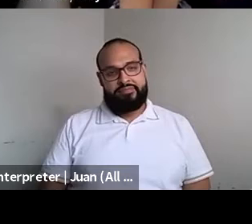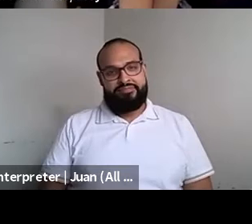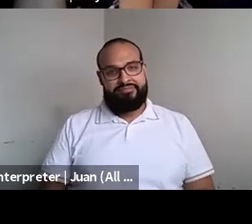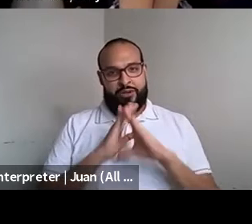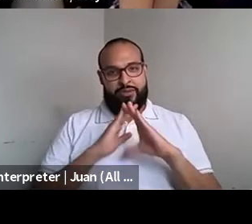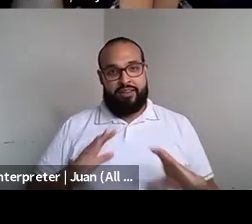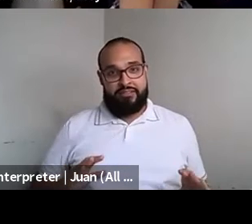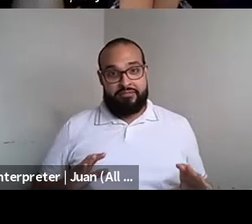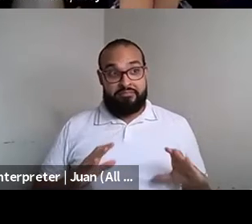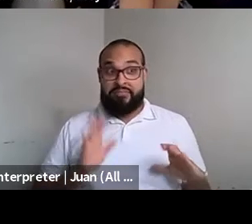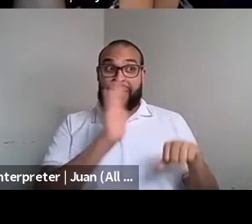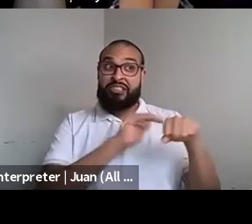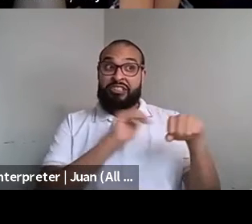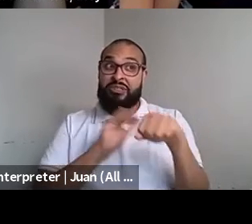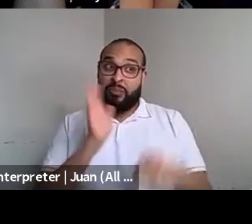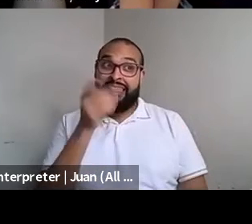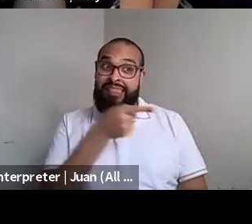Kenyon Farrow (he/him/his): I'll call you names out Kenyon Farrow (he/him/his): I have